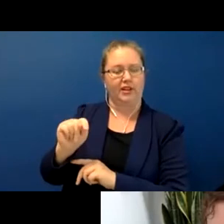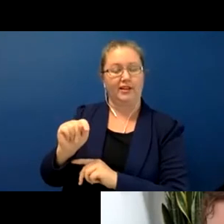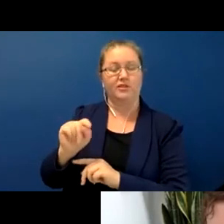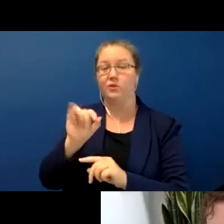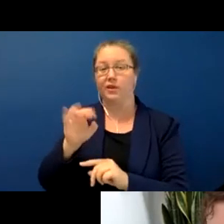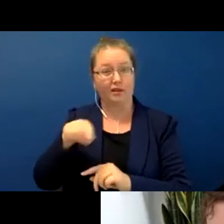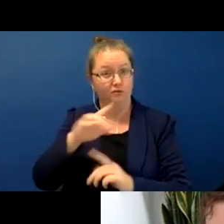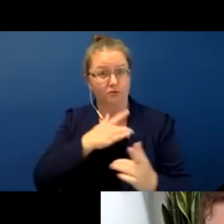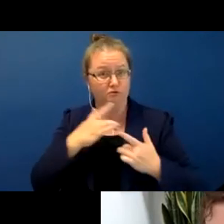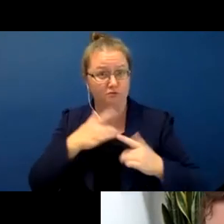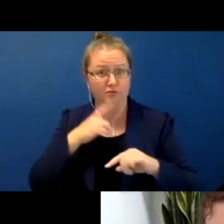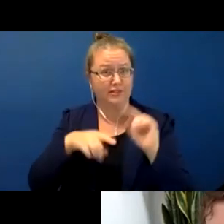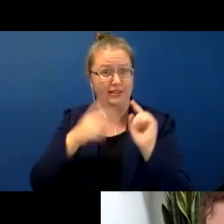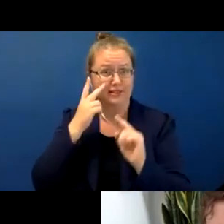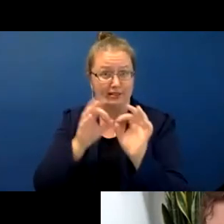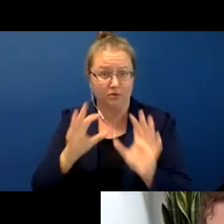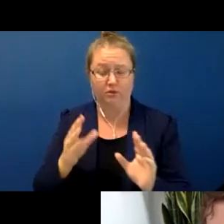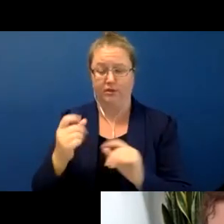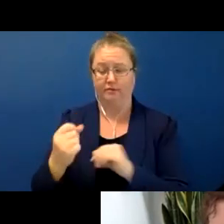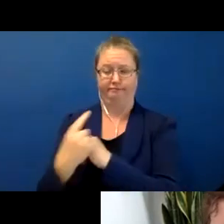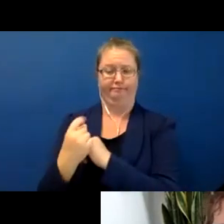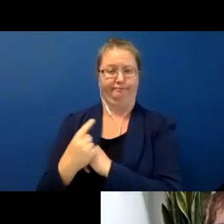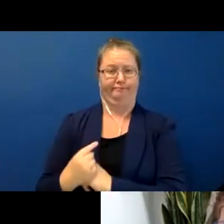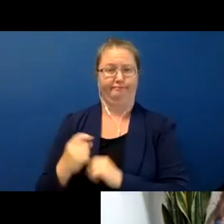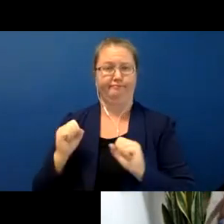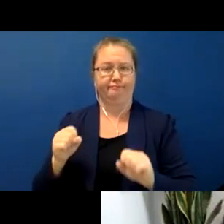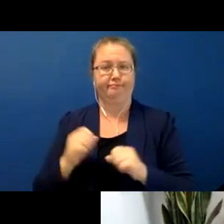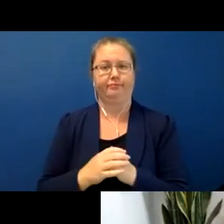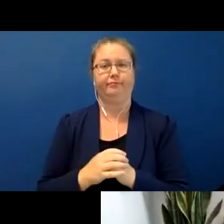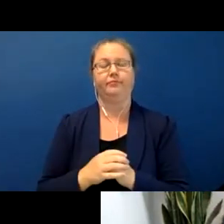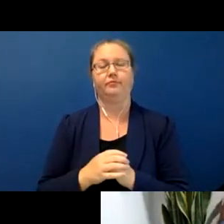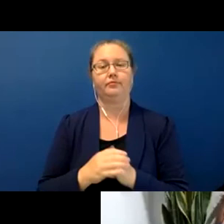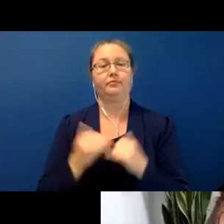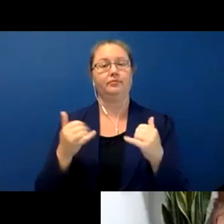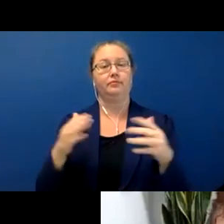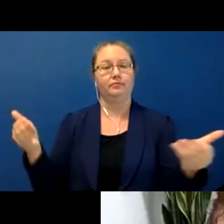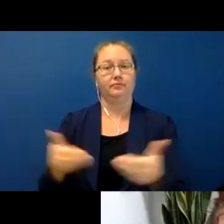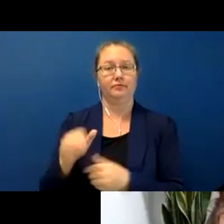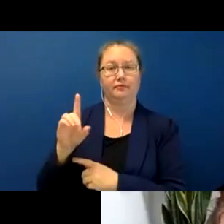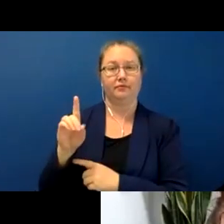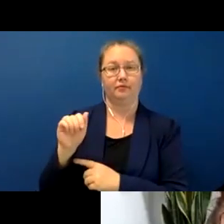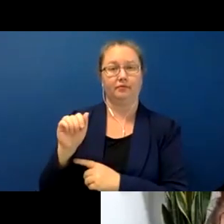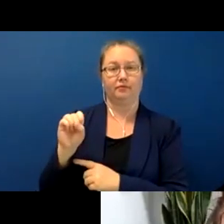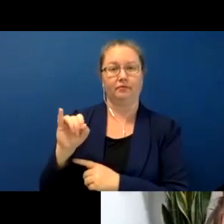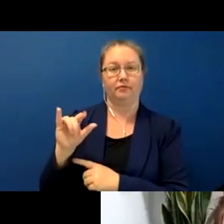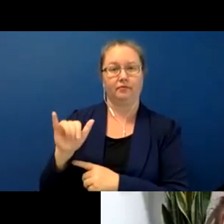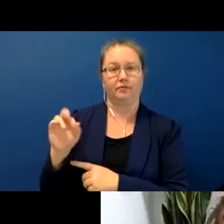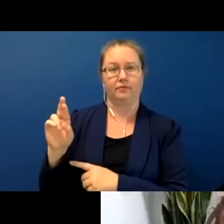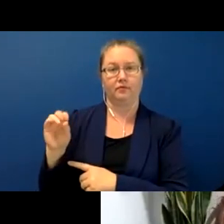please ping us. Now I'd like to introduce Daisy Rosenblum who is graciously hosting